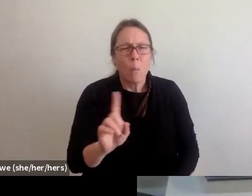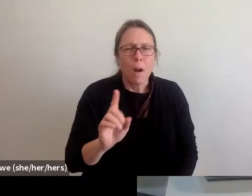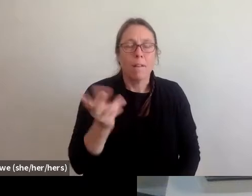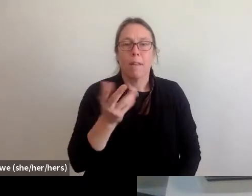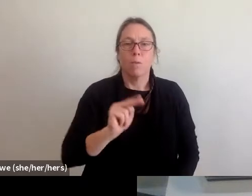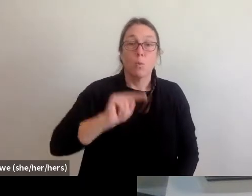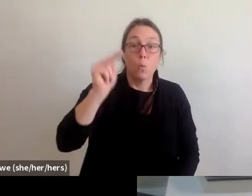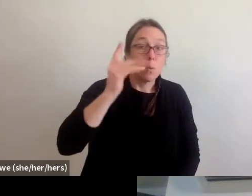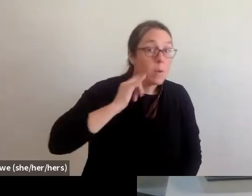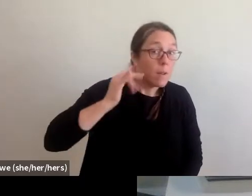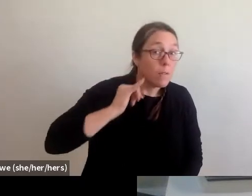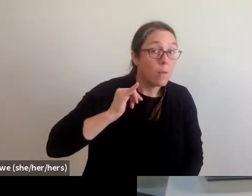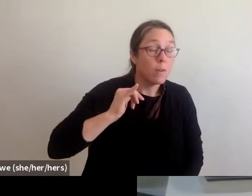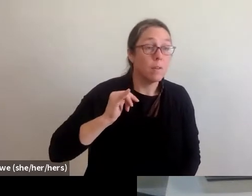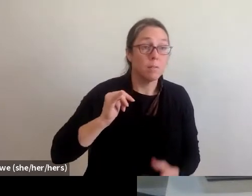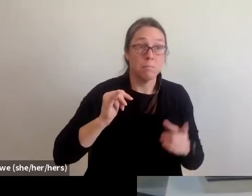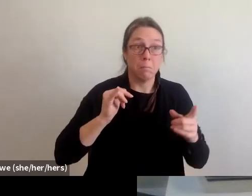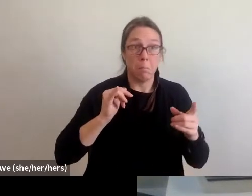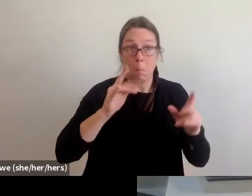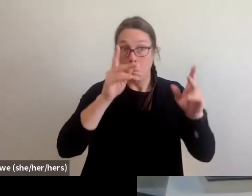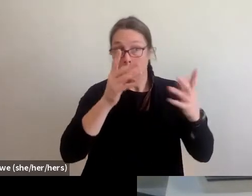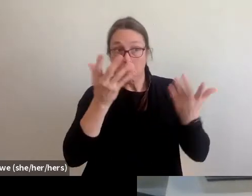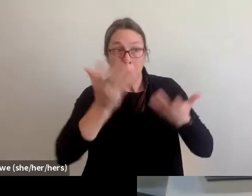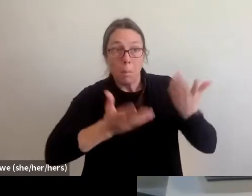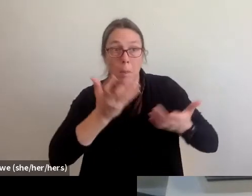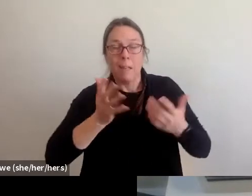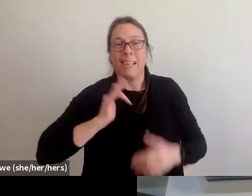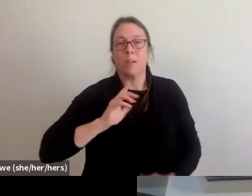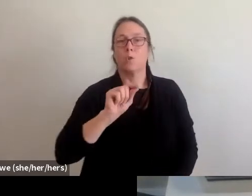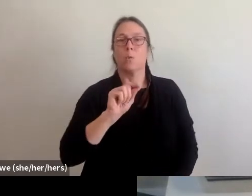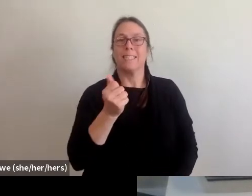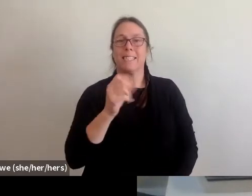where folks have lost their homes in 2017s campfire